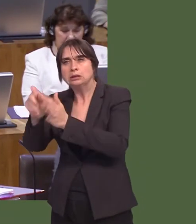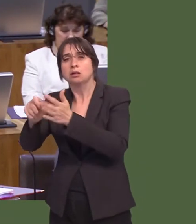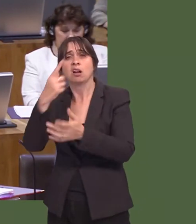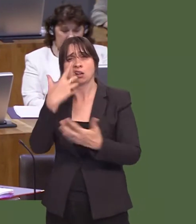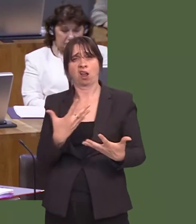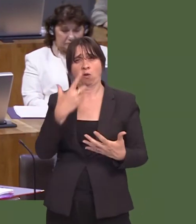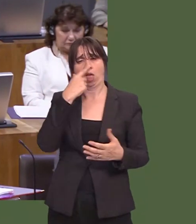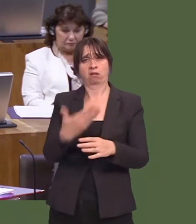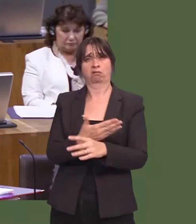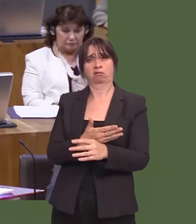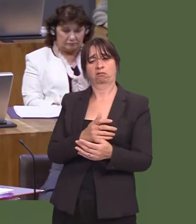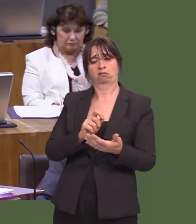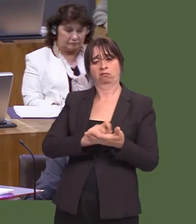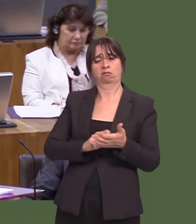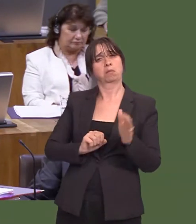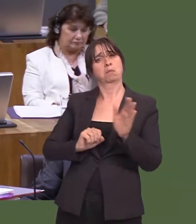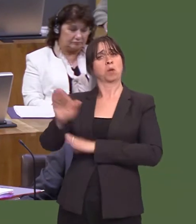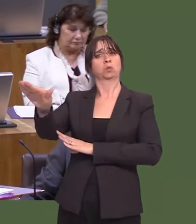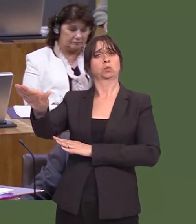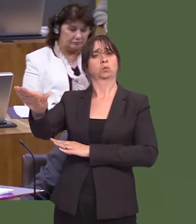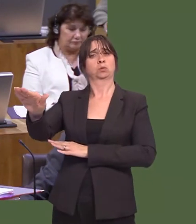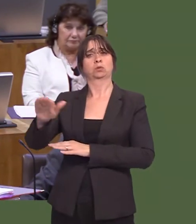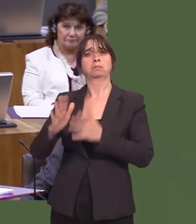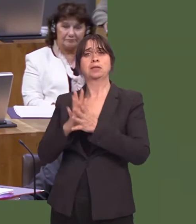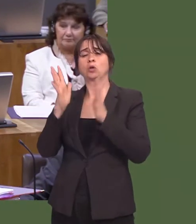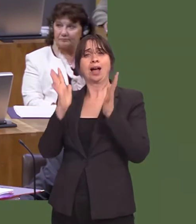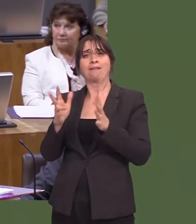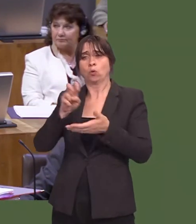oír pethau a wnes i sylwi dros y diwrnodau diwethaf o wythnos diwethaf roedd y ffaith